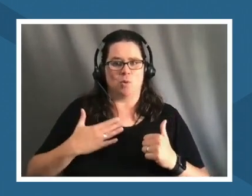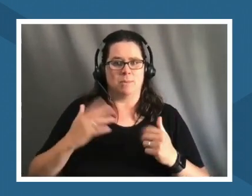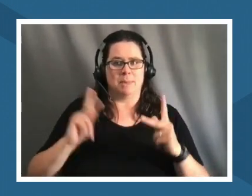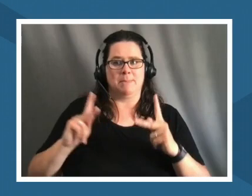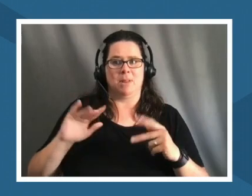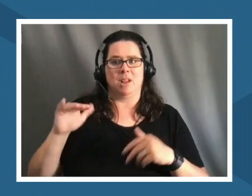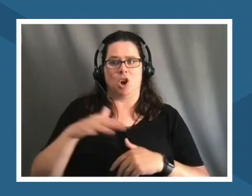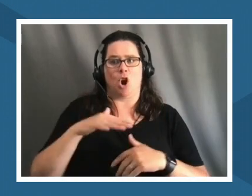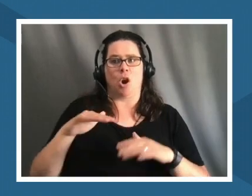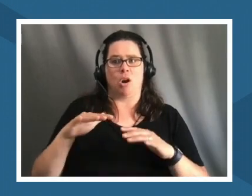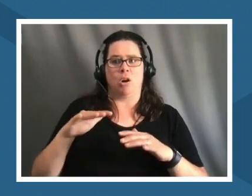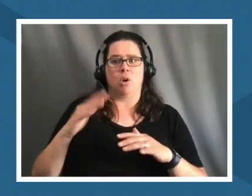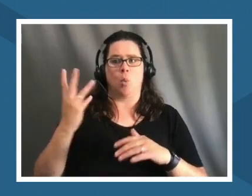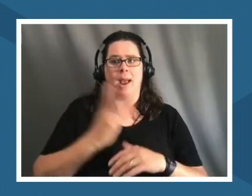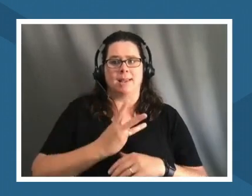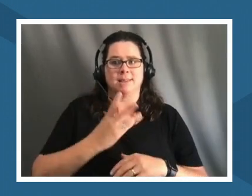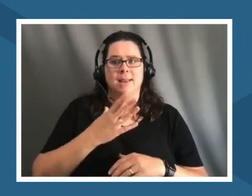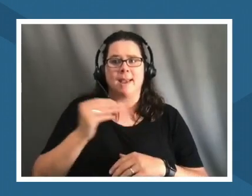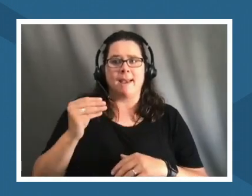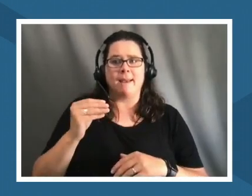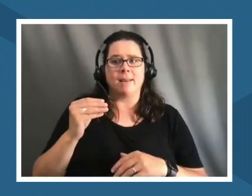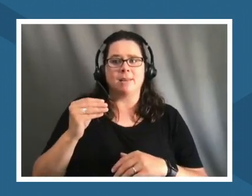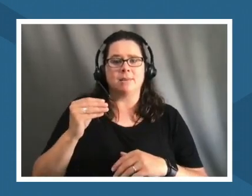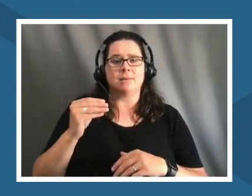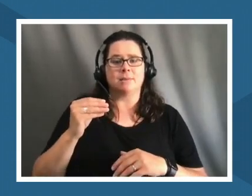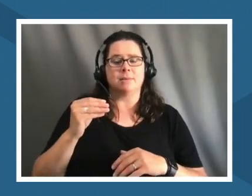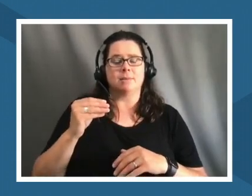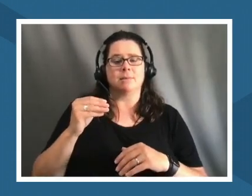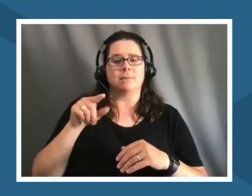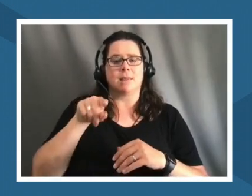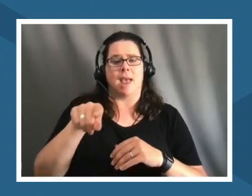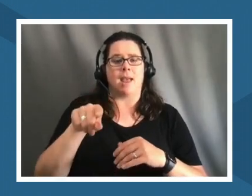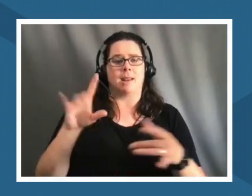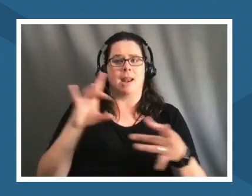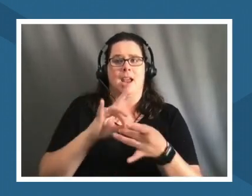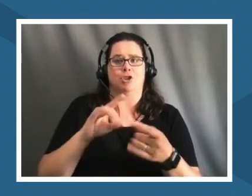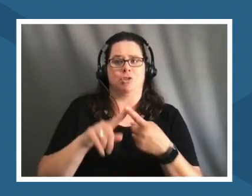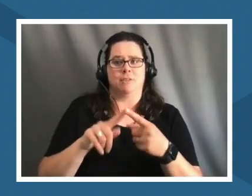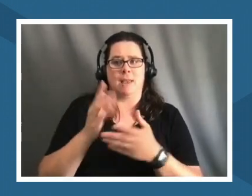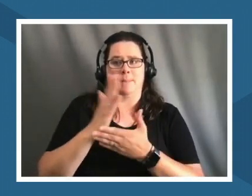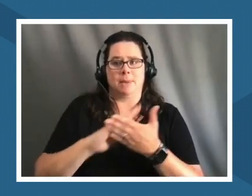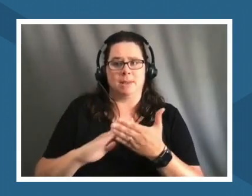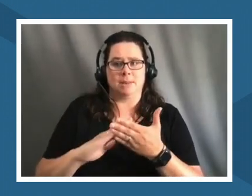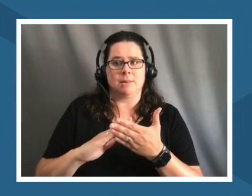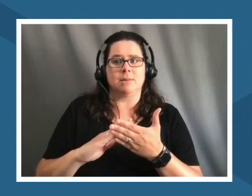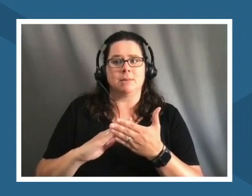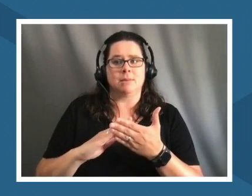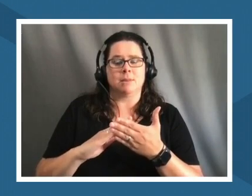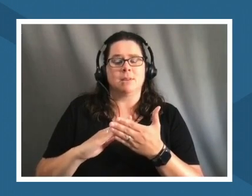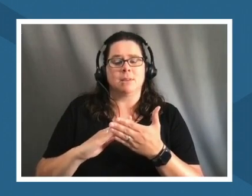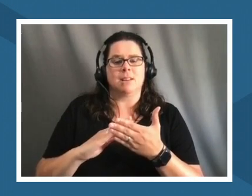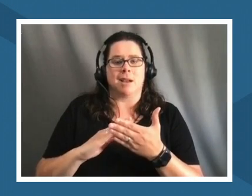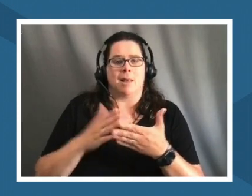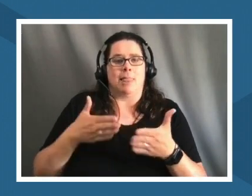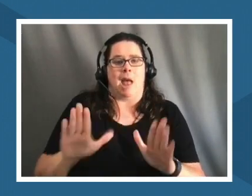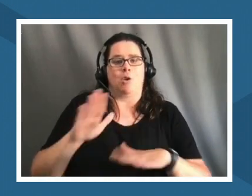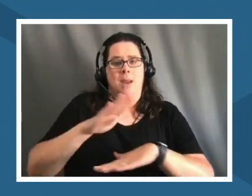connection into in that piece just when i'm allowed to be on the water i think